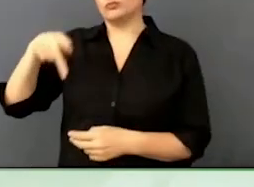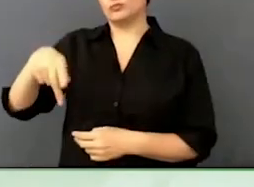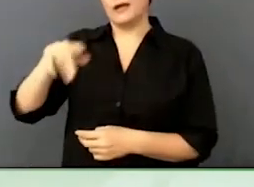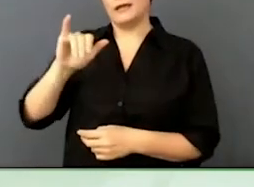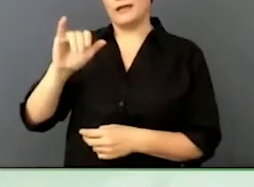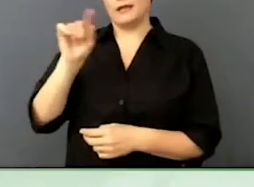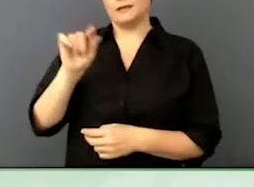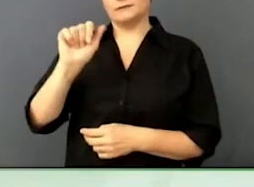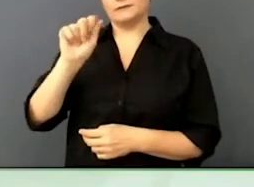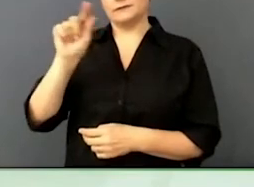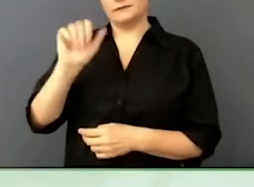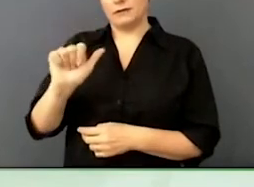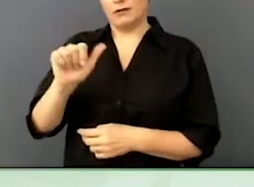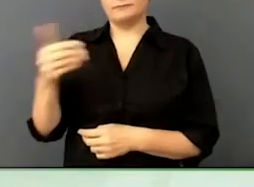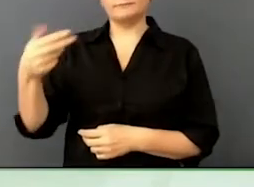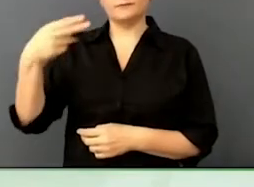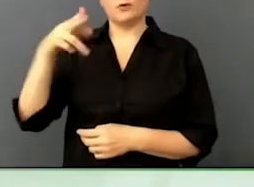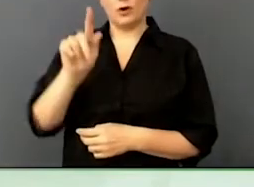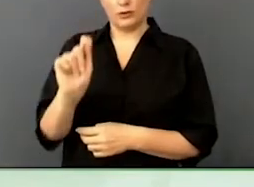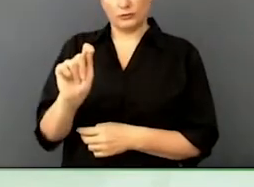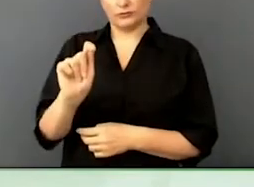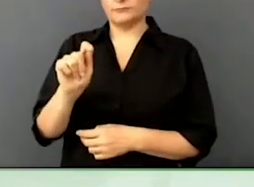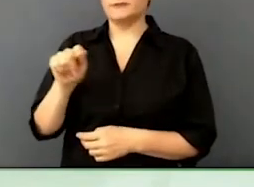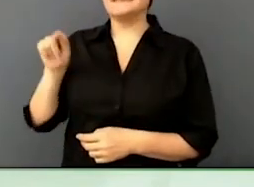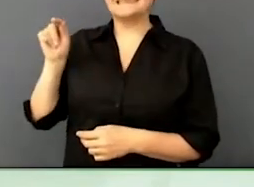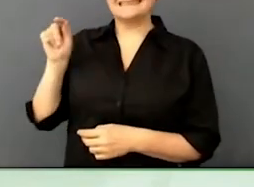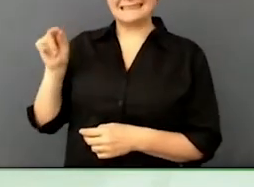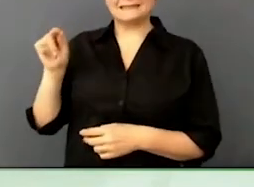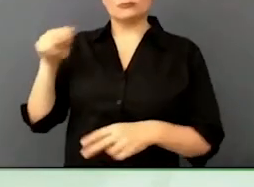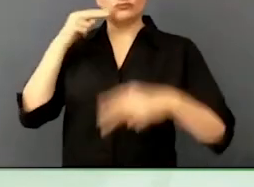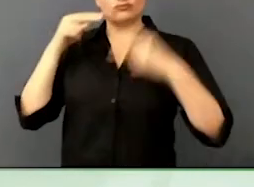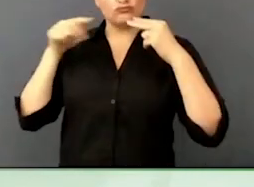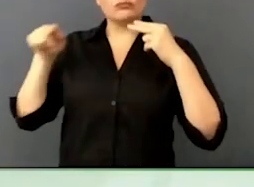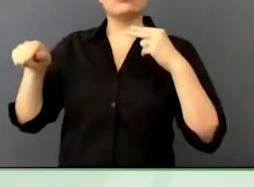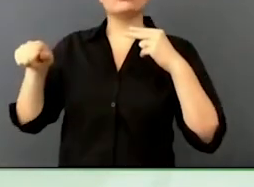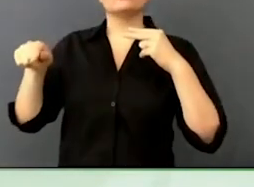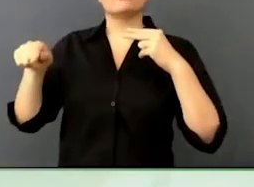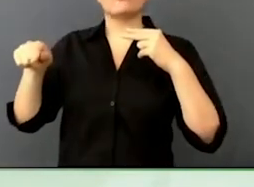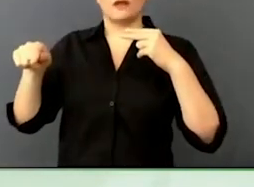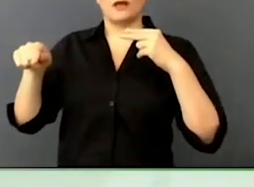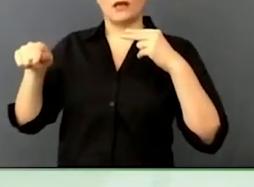disabilities, discovered it made perfect sense, and are investing in